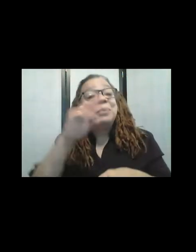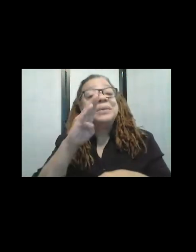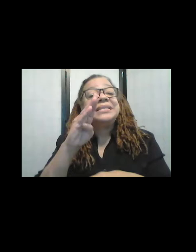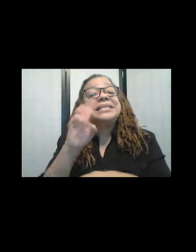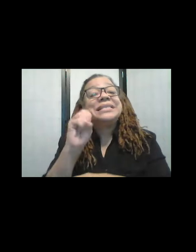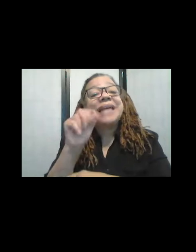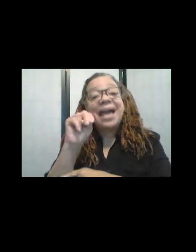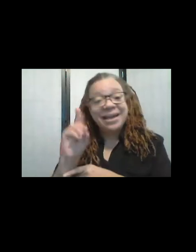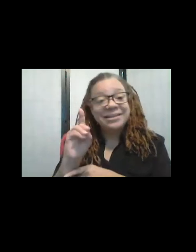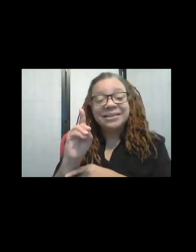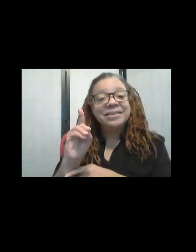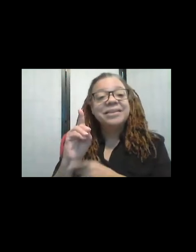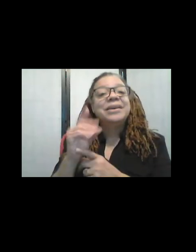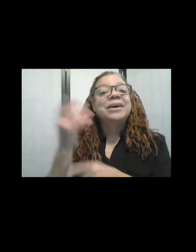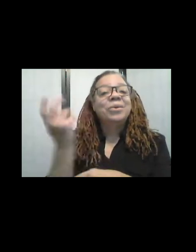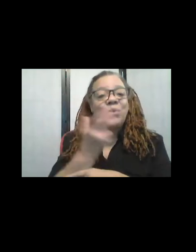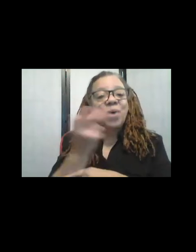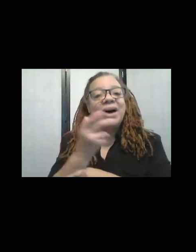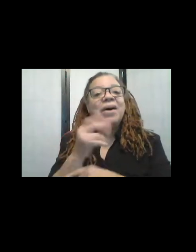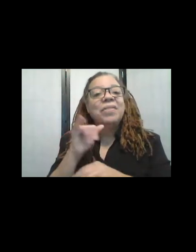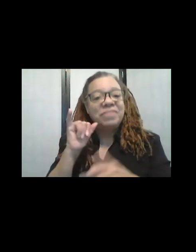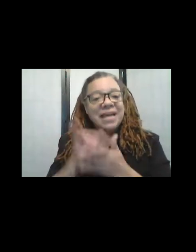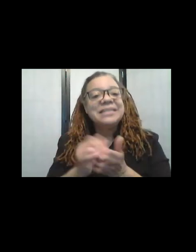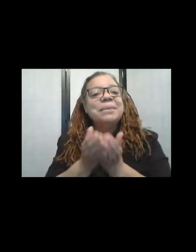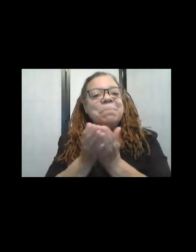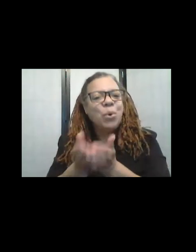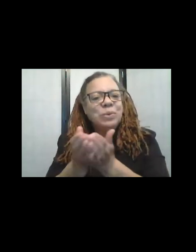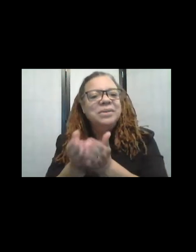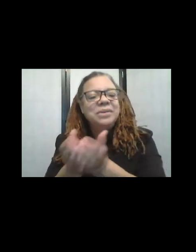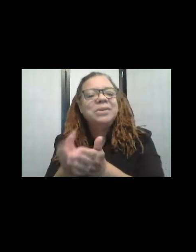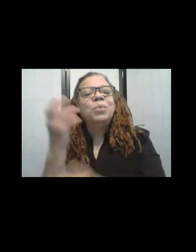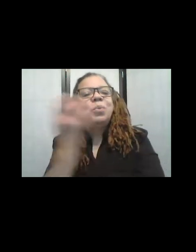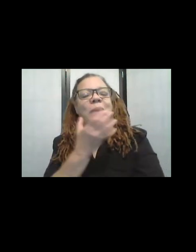that, but oh my gosh that's his kayak!